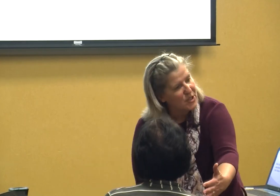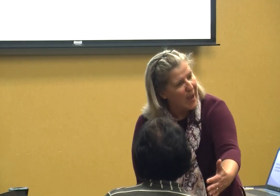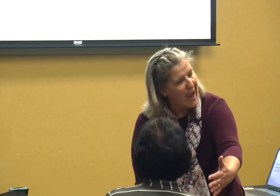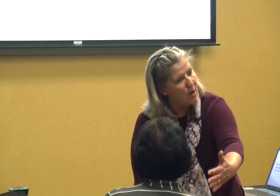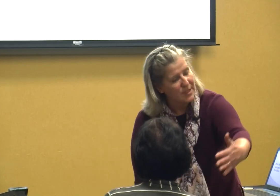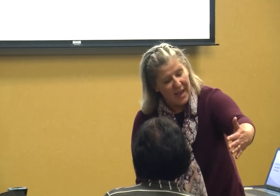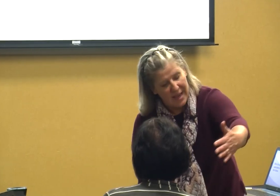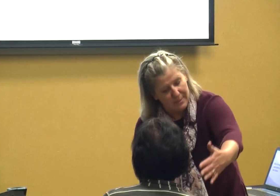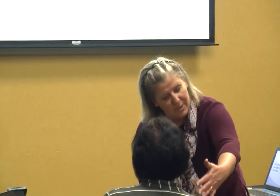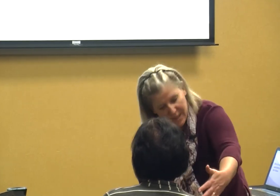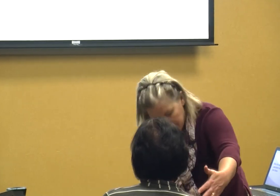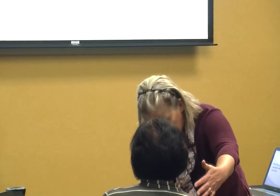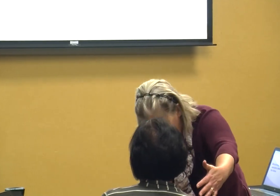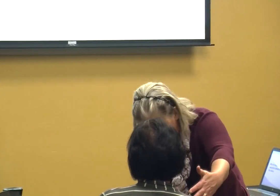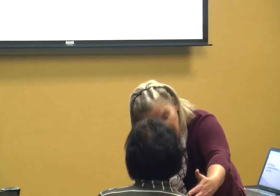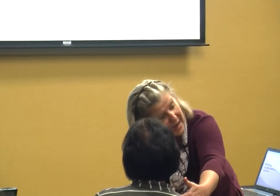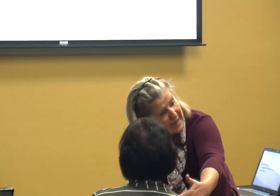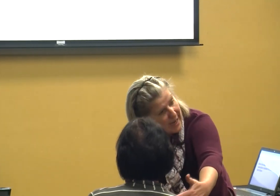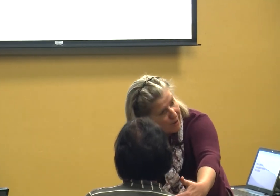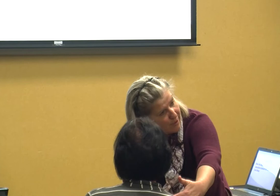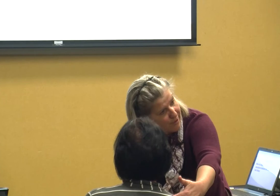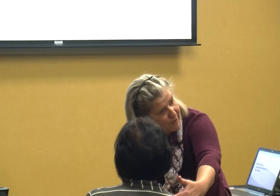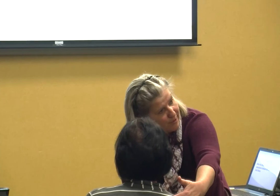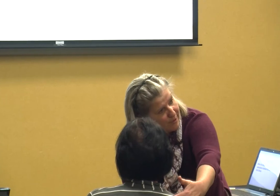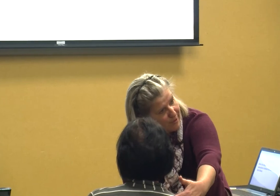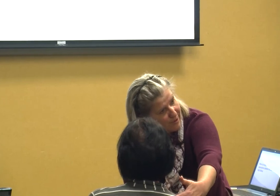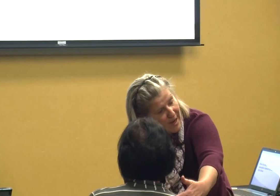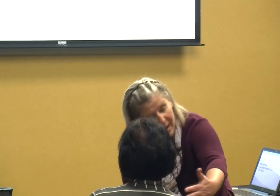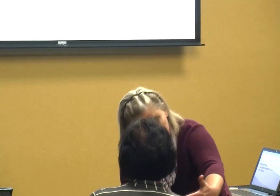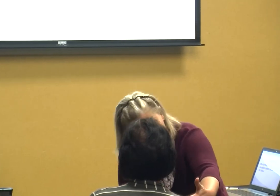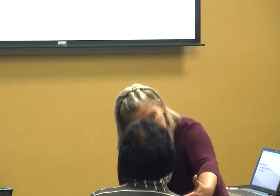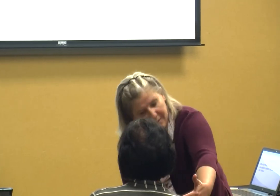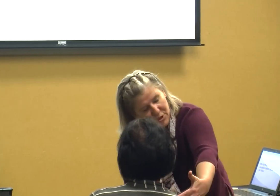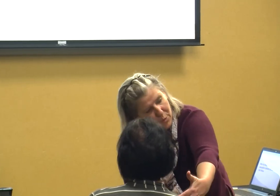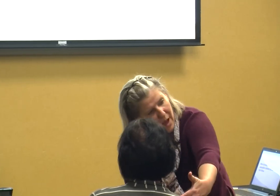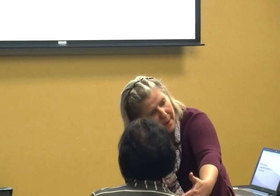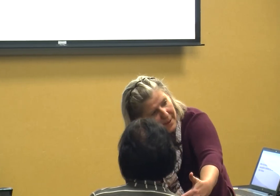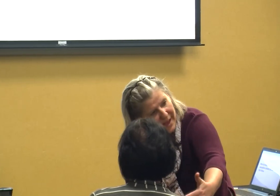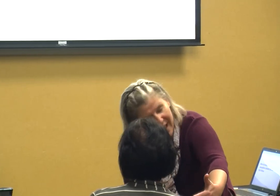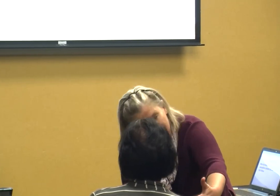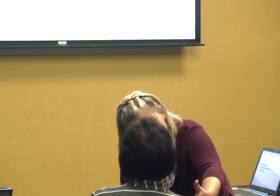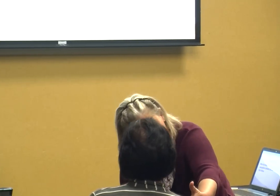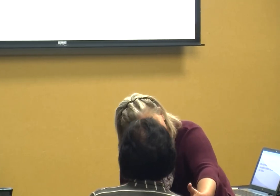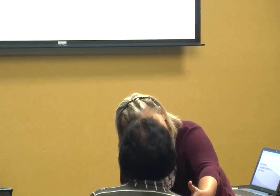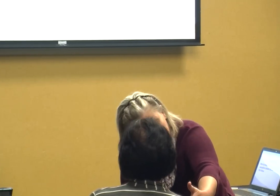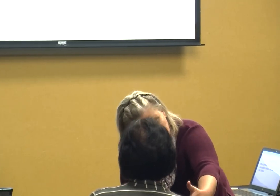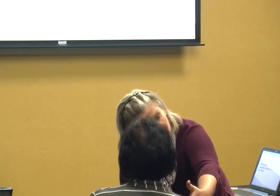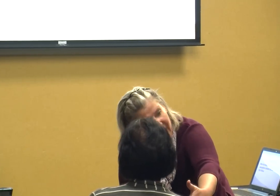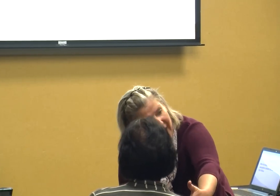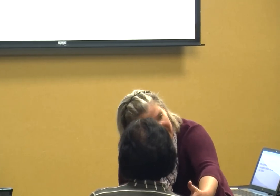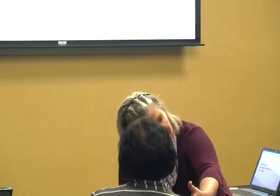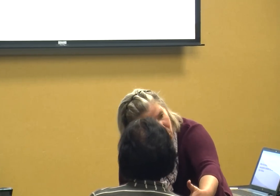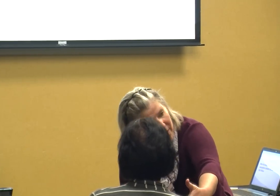you out and I'm going to touch here and here I'm gonna lift you up and I'm on touch and I'm going